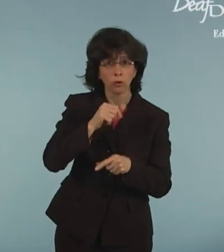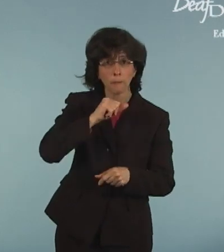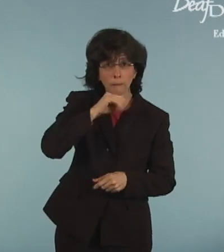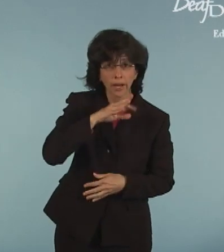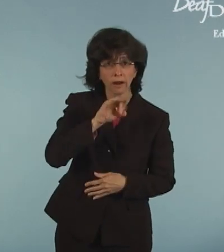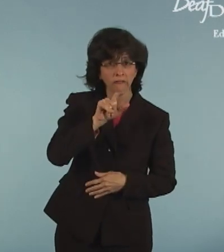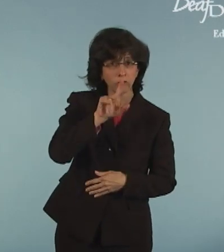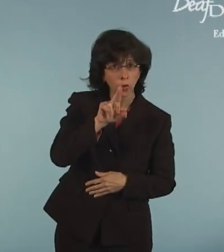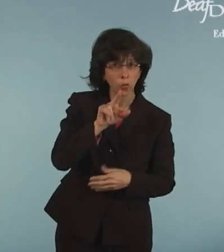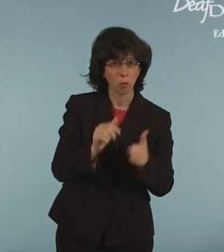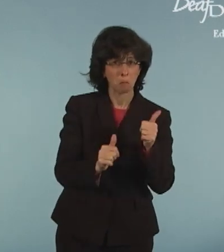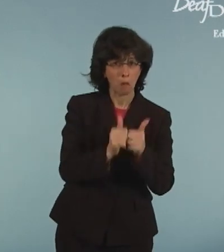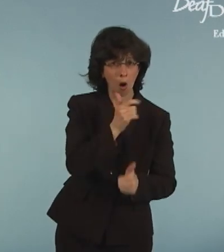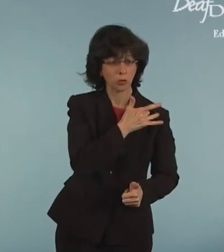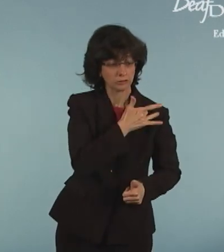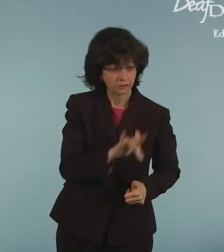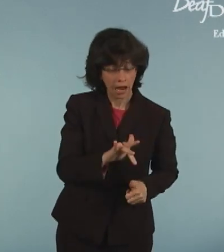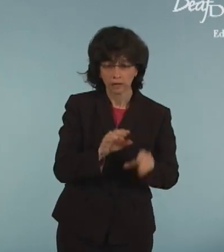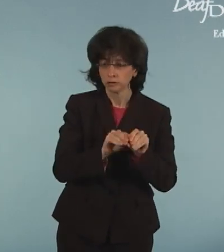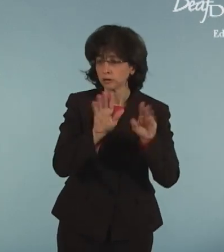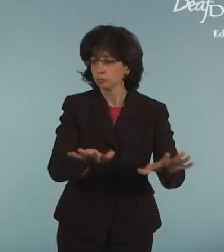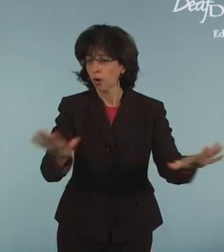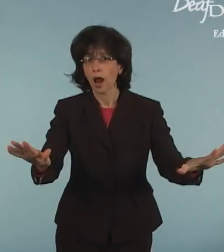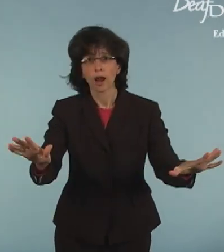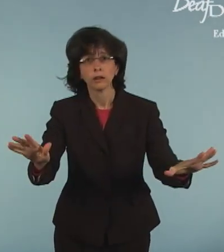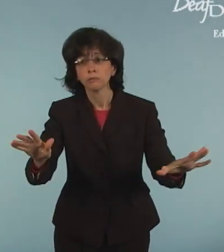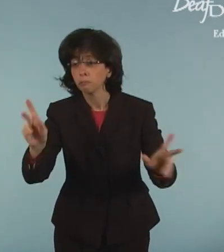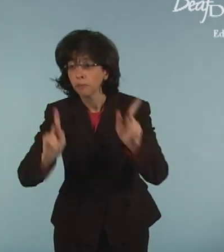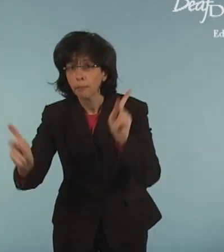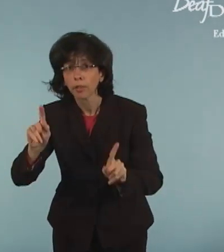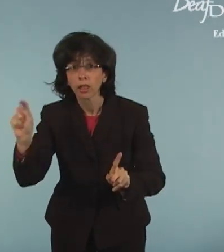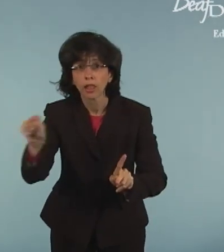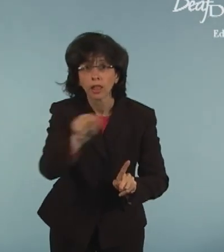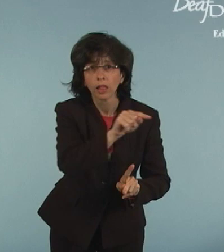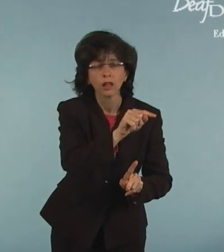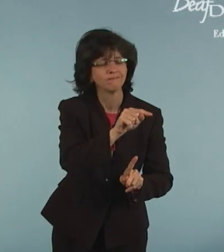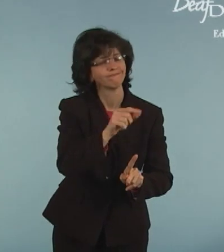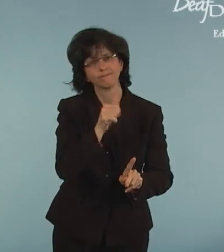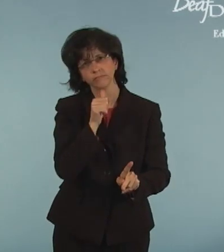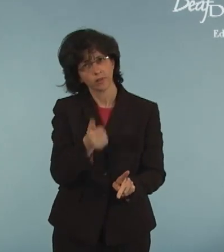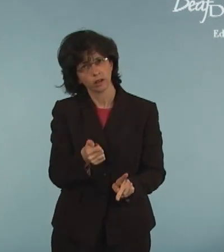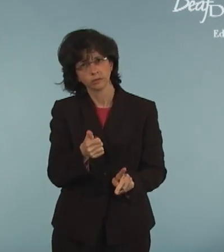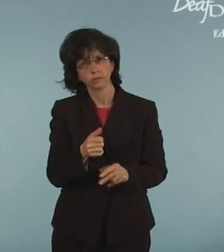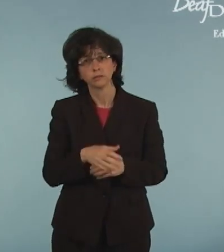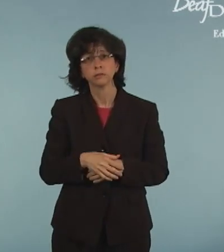Most of the time, swine flu does not spread from pigs to people easily.